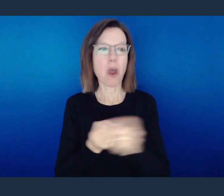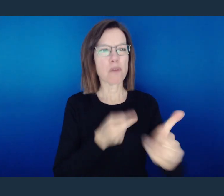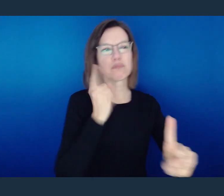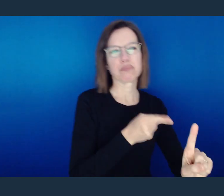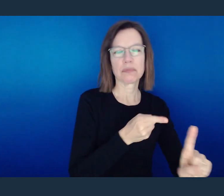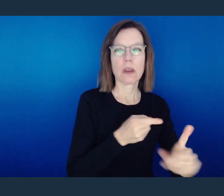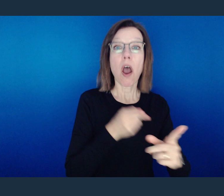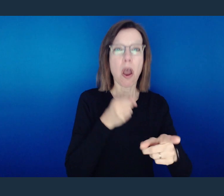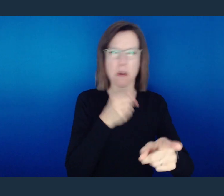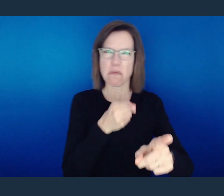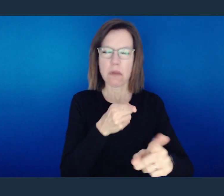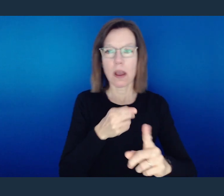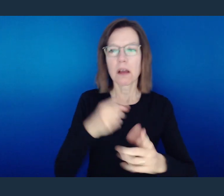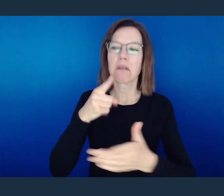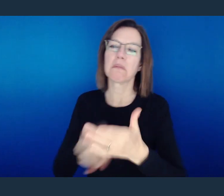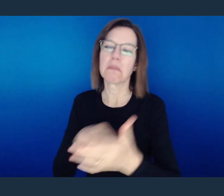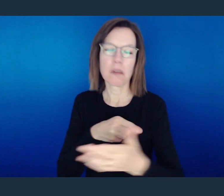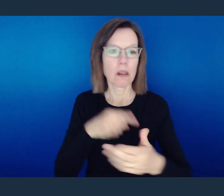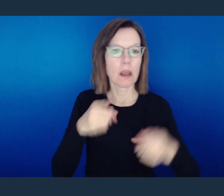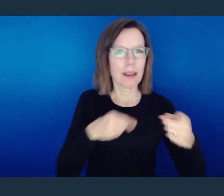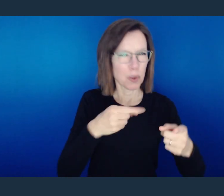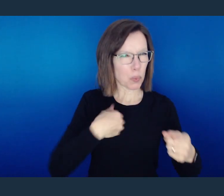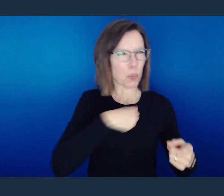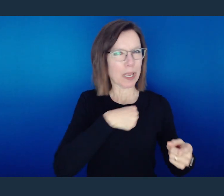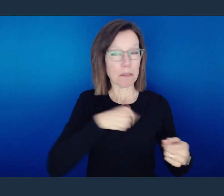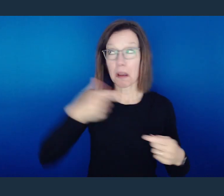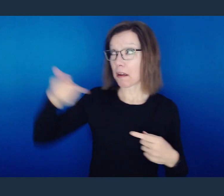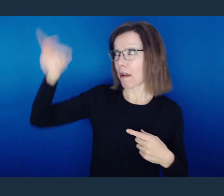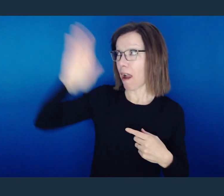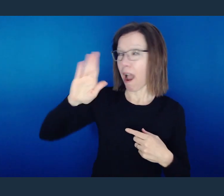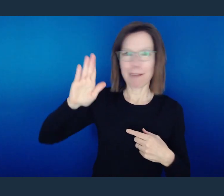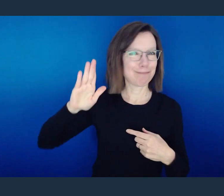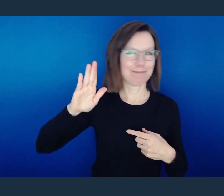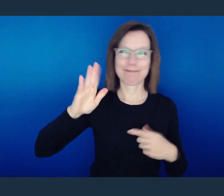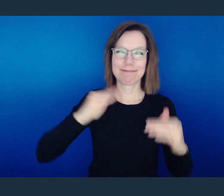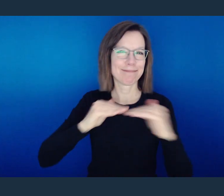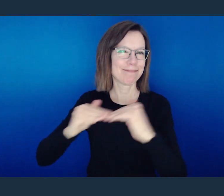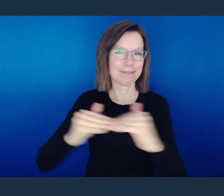And that partiality has led us to believe that what is good for me might not be good